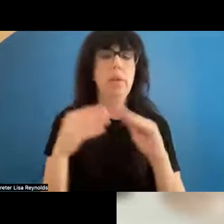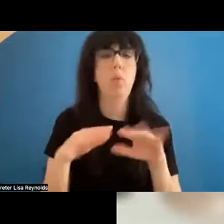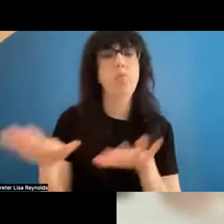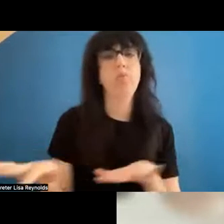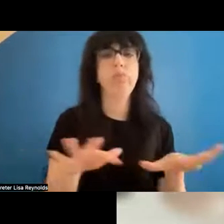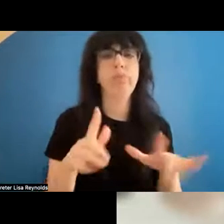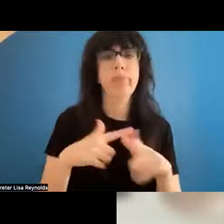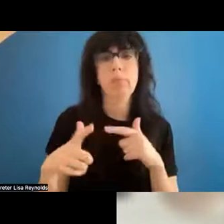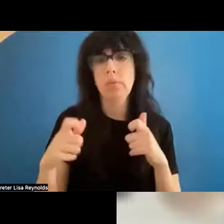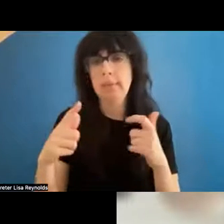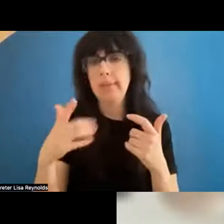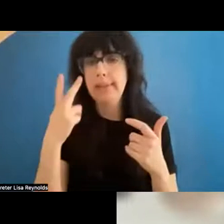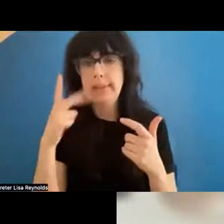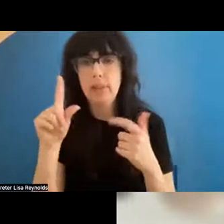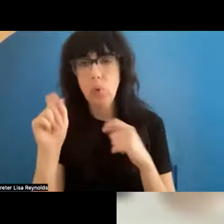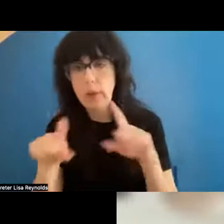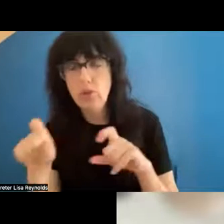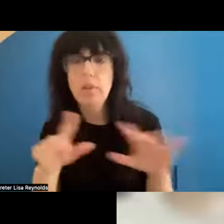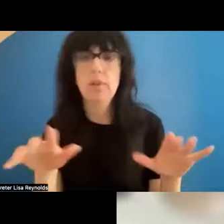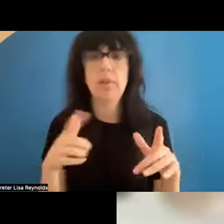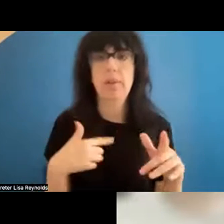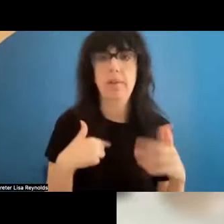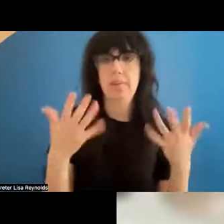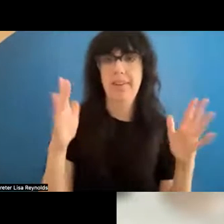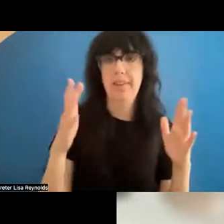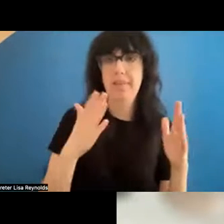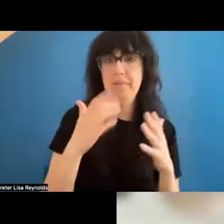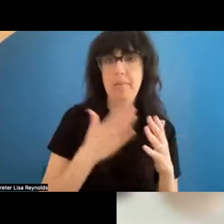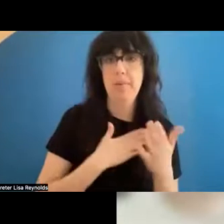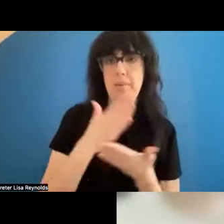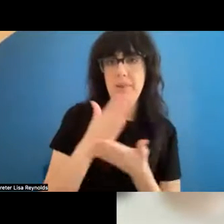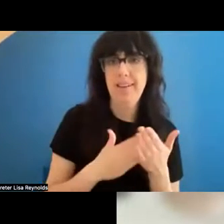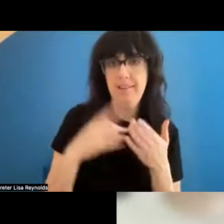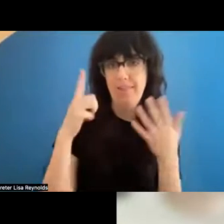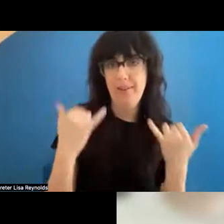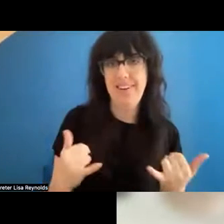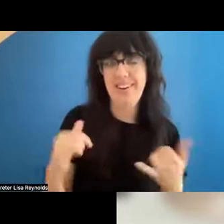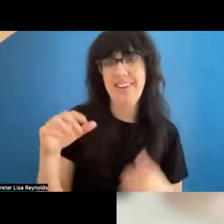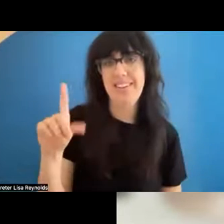. So I'm done with my part for now. David, do you want to take it from here?